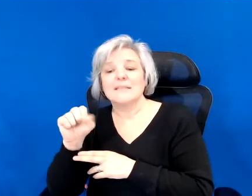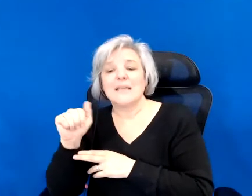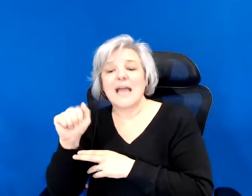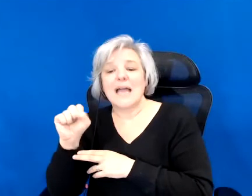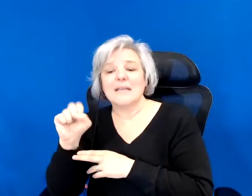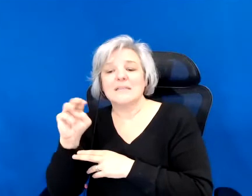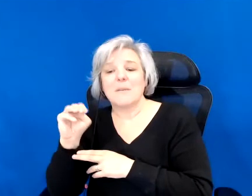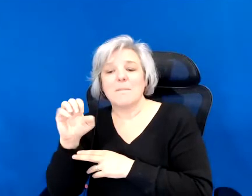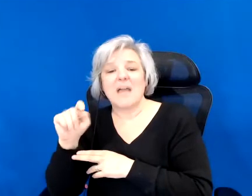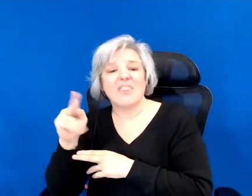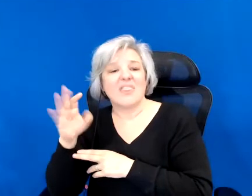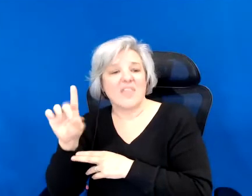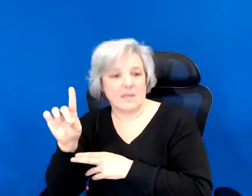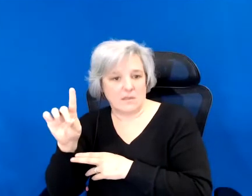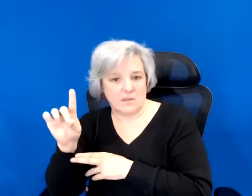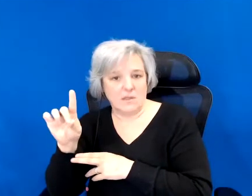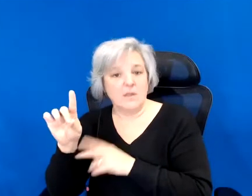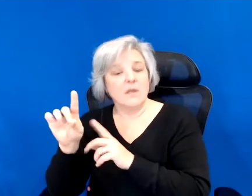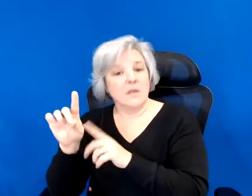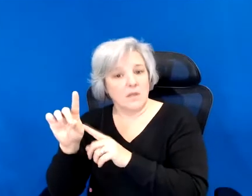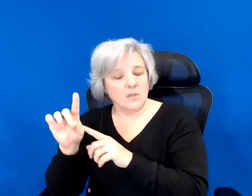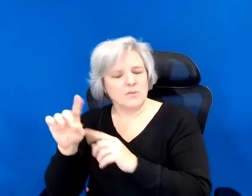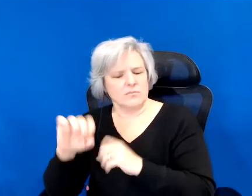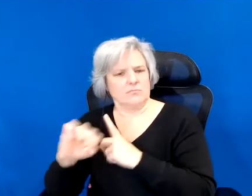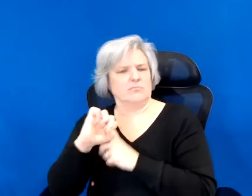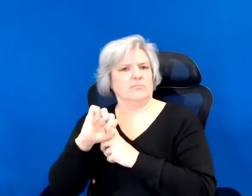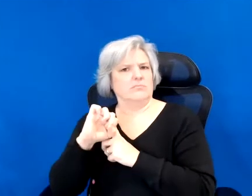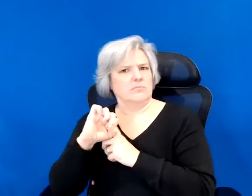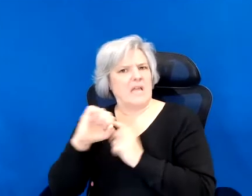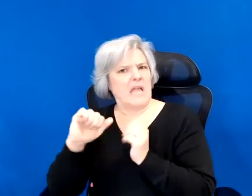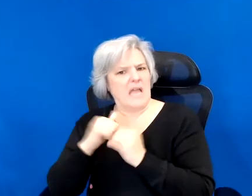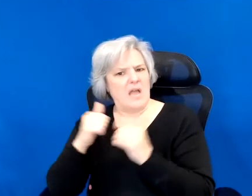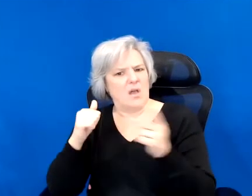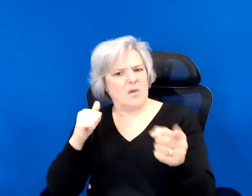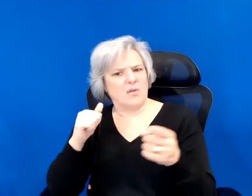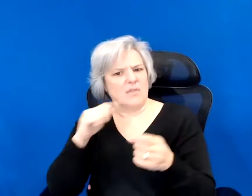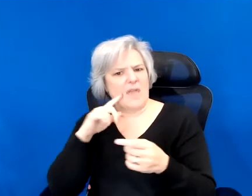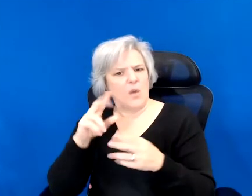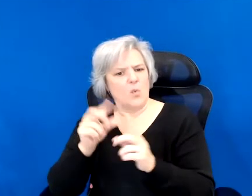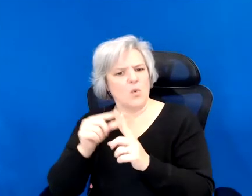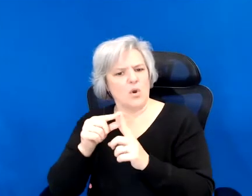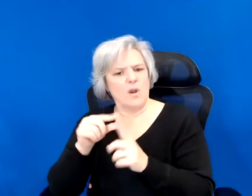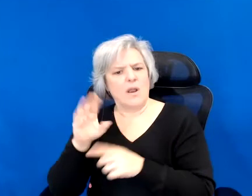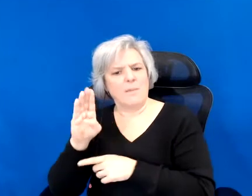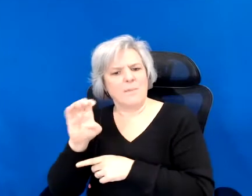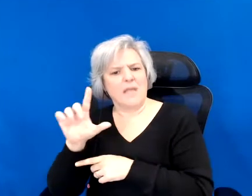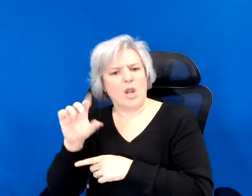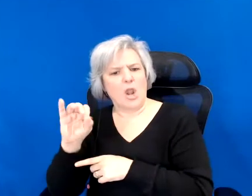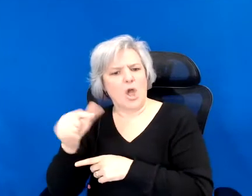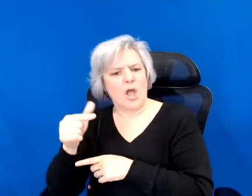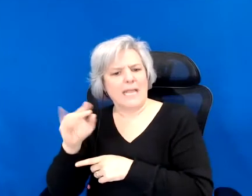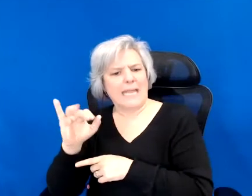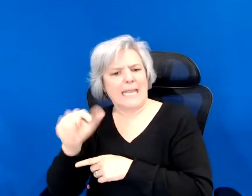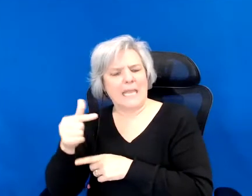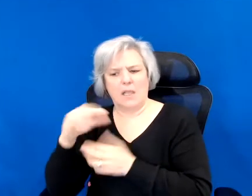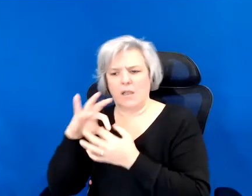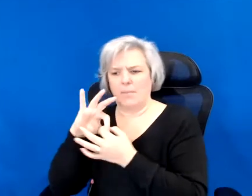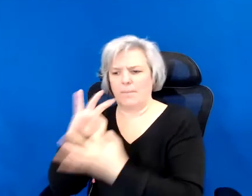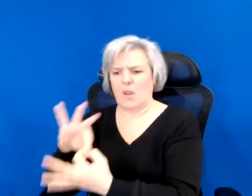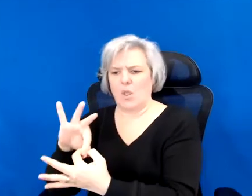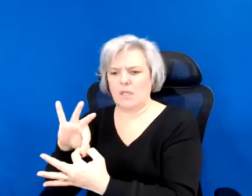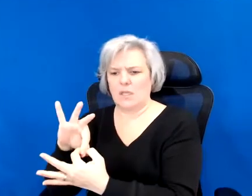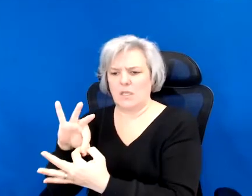I am really struck by the way you are holding belonging because I think that traditionally,